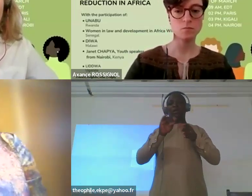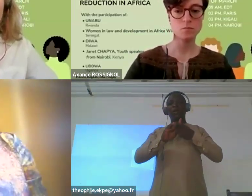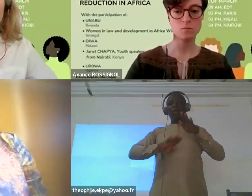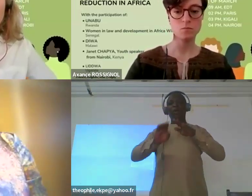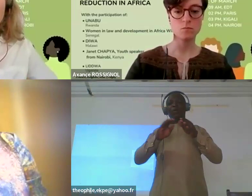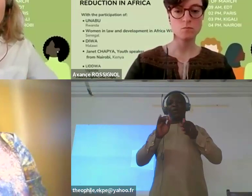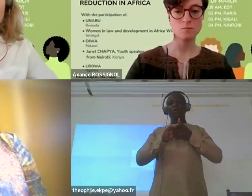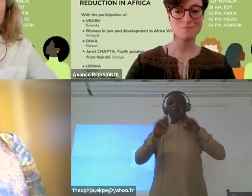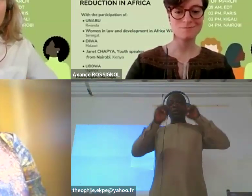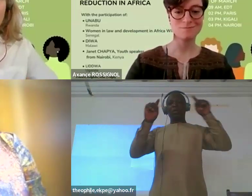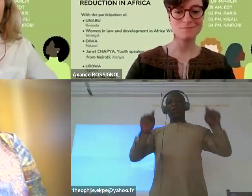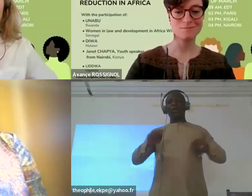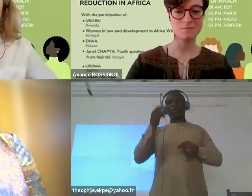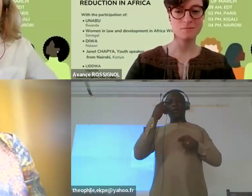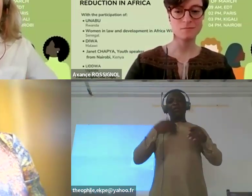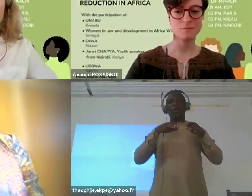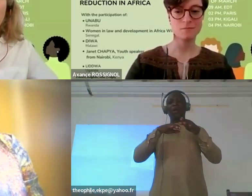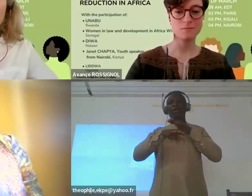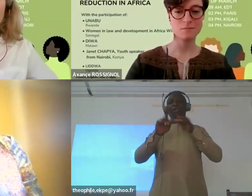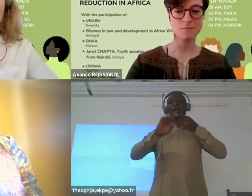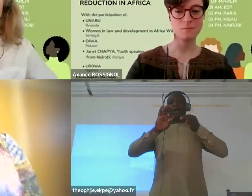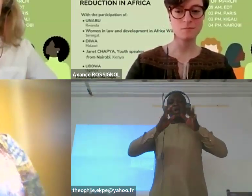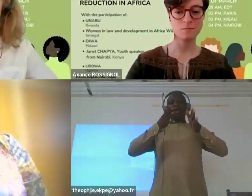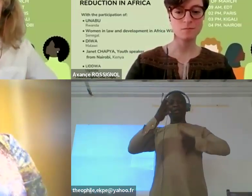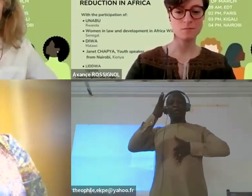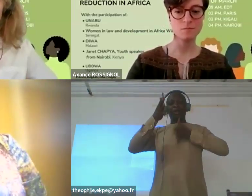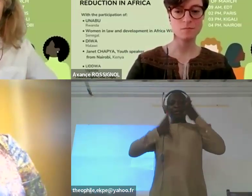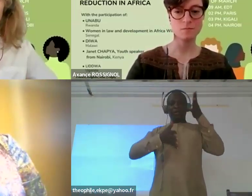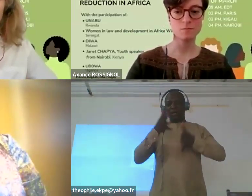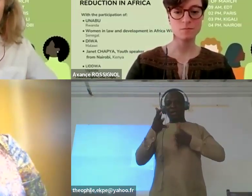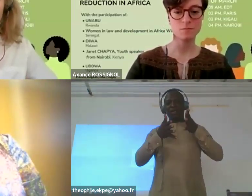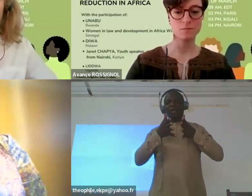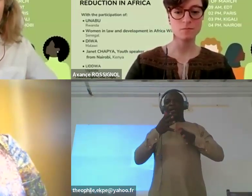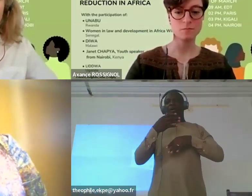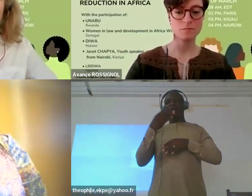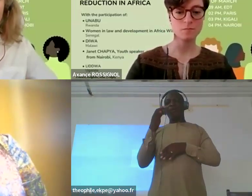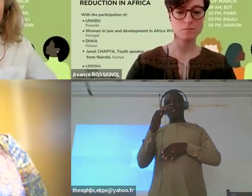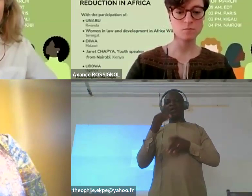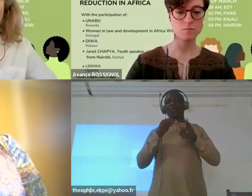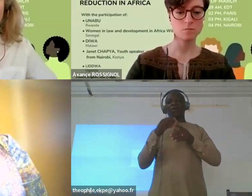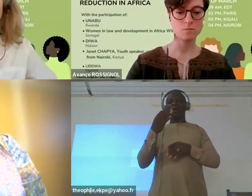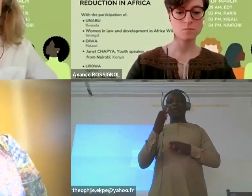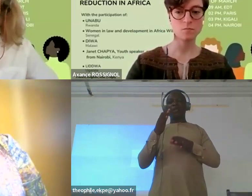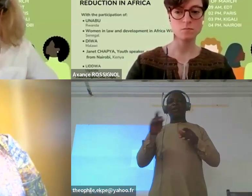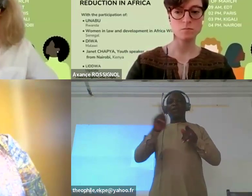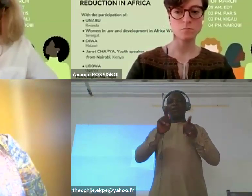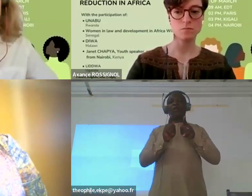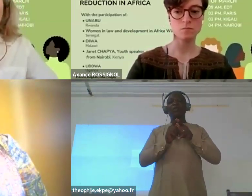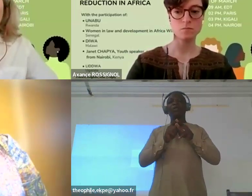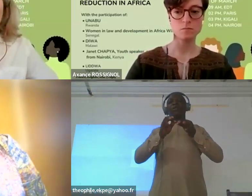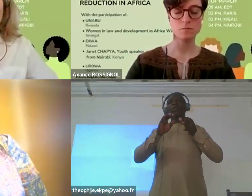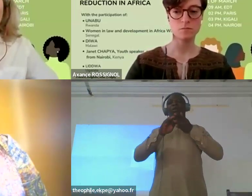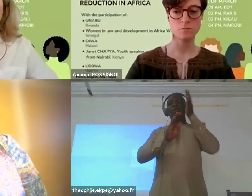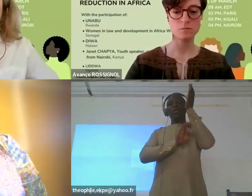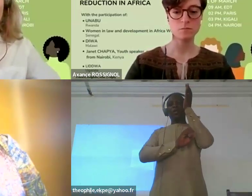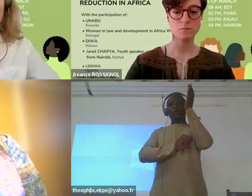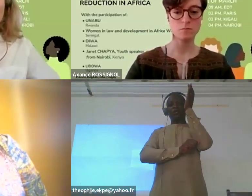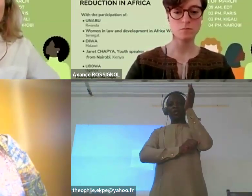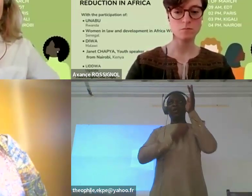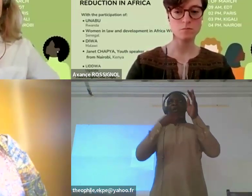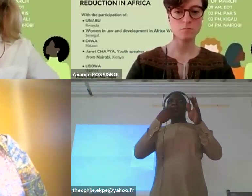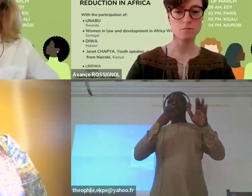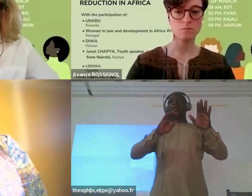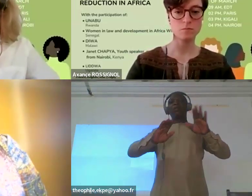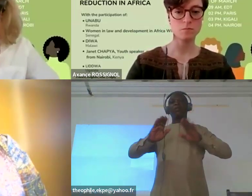I see that Mister Theophile, wo will be our sign interprer today has been doing so. Welcome Mister Theophile.